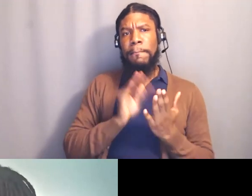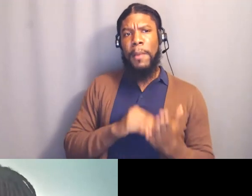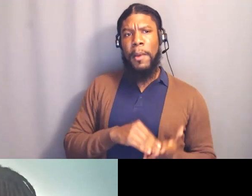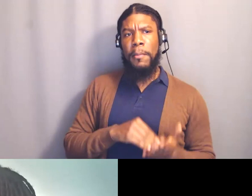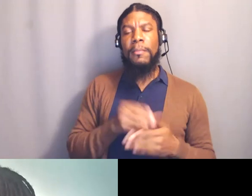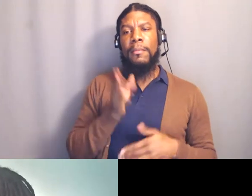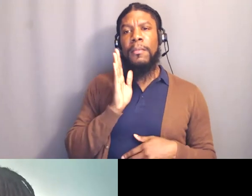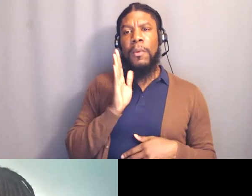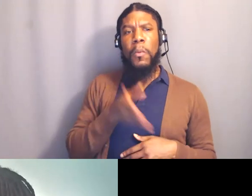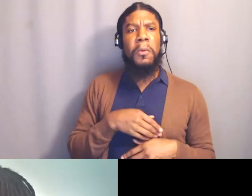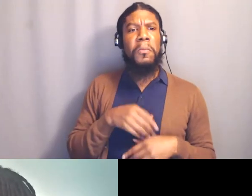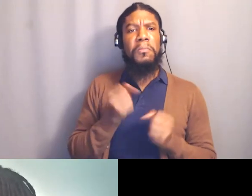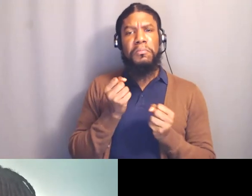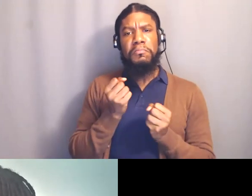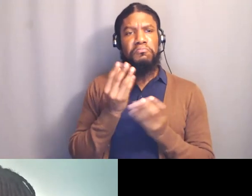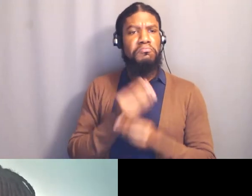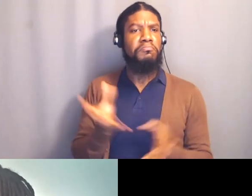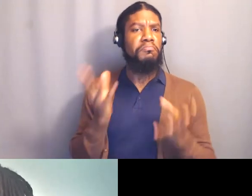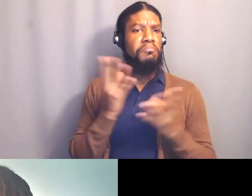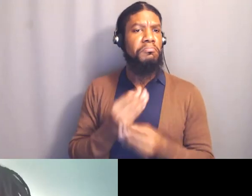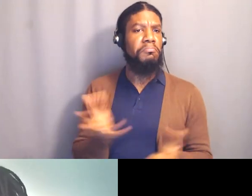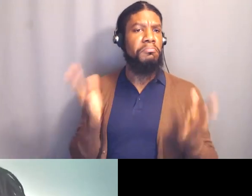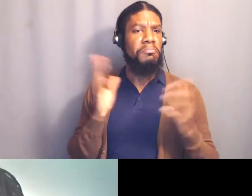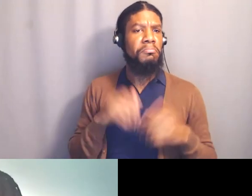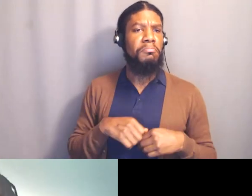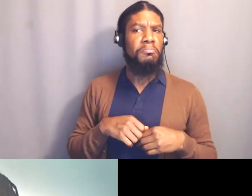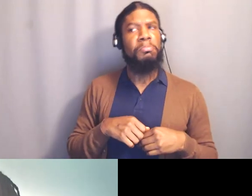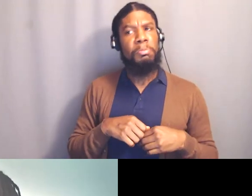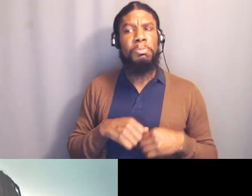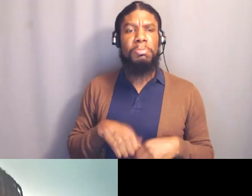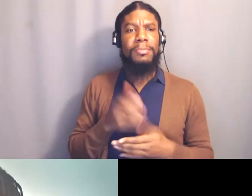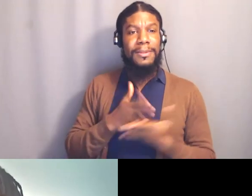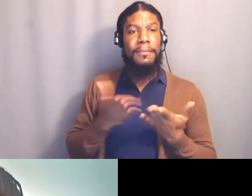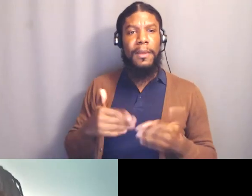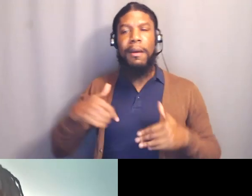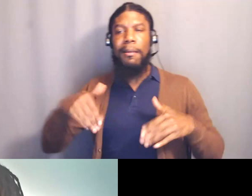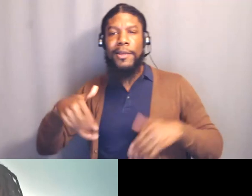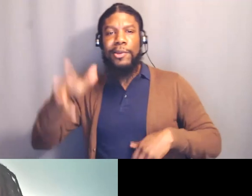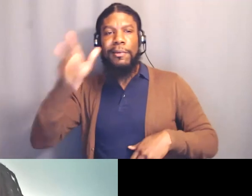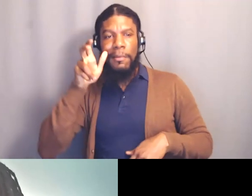of the things that I think I haven't heard, just as an offering,